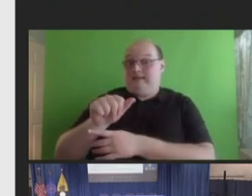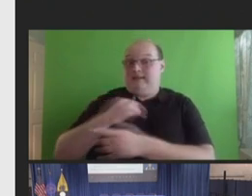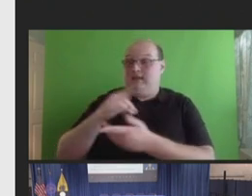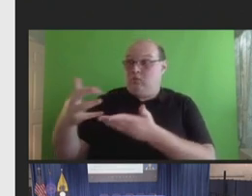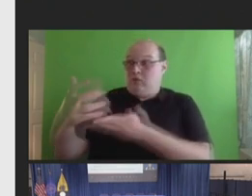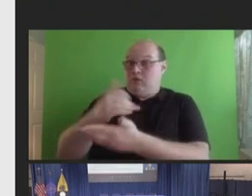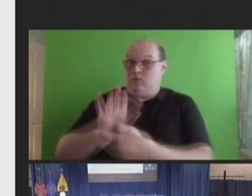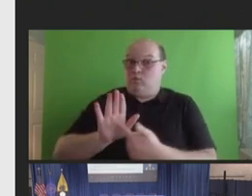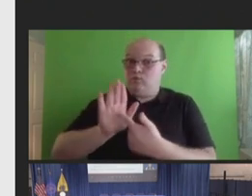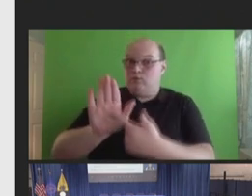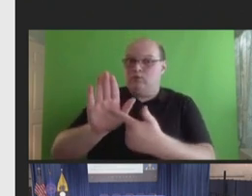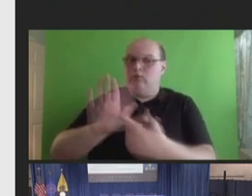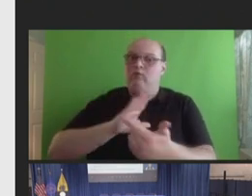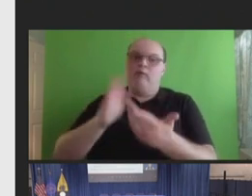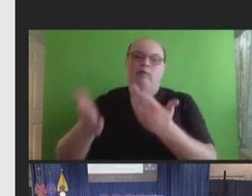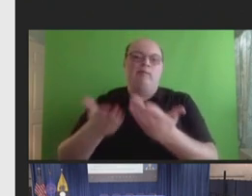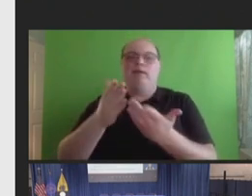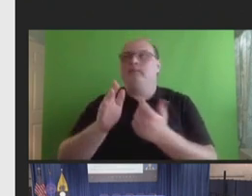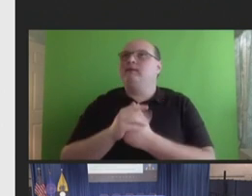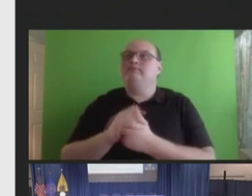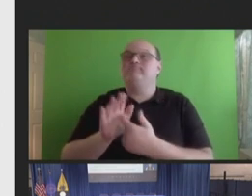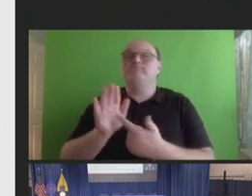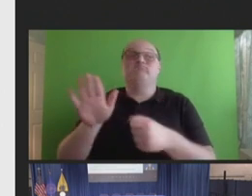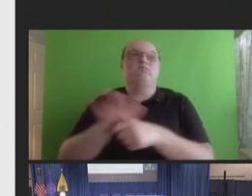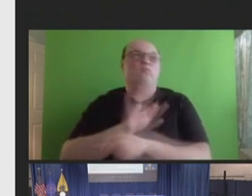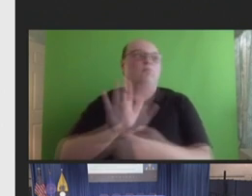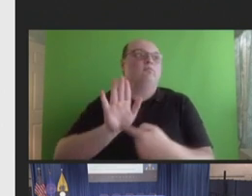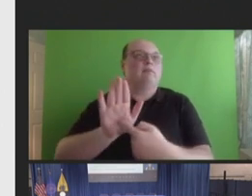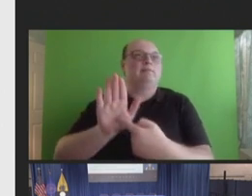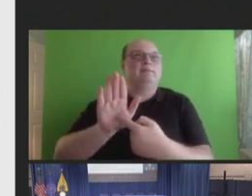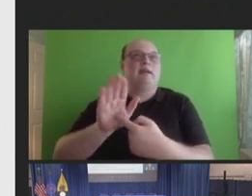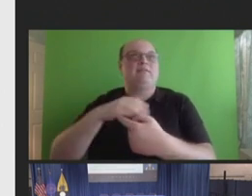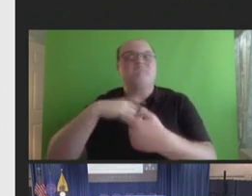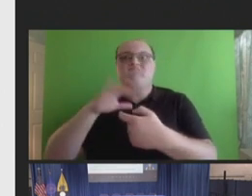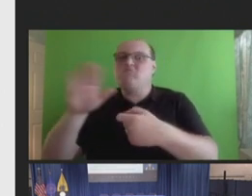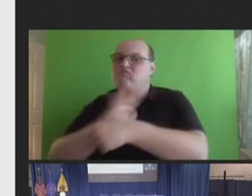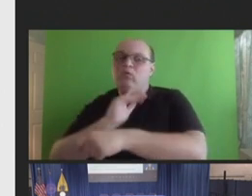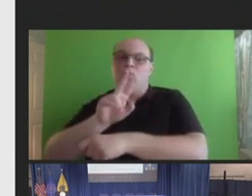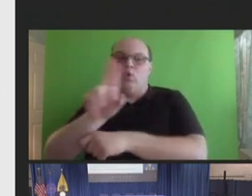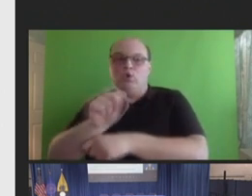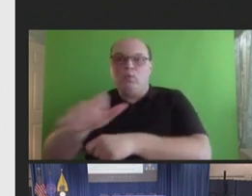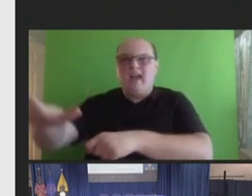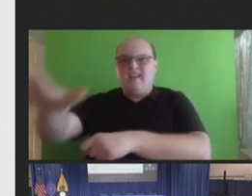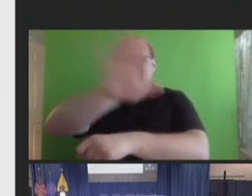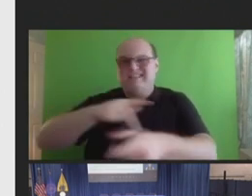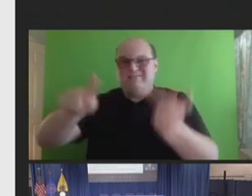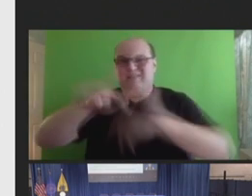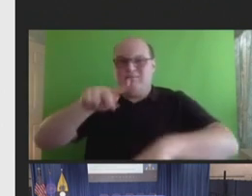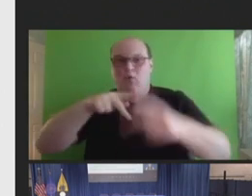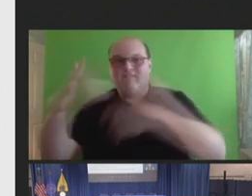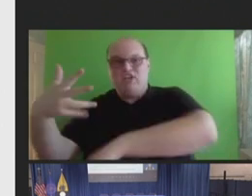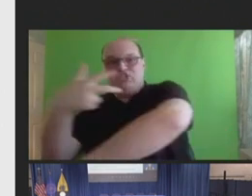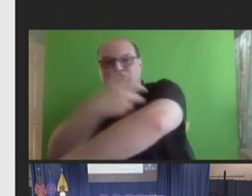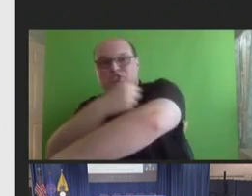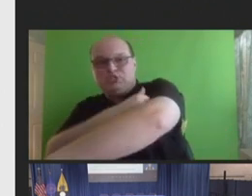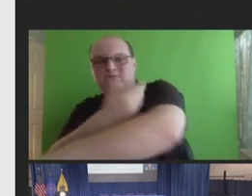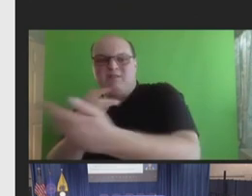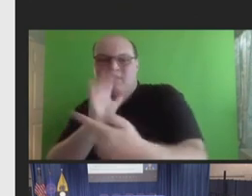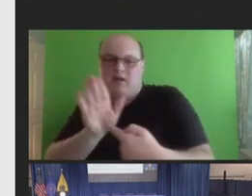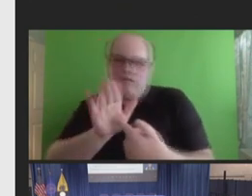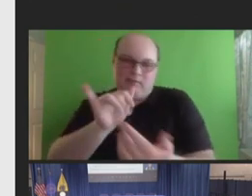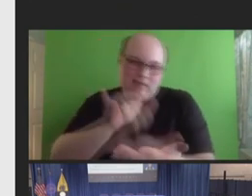representative of the vaccinated U.S. population. Second, as a passive surveillance system,